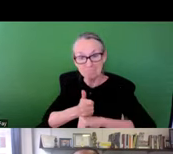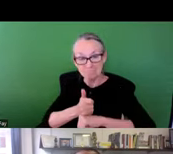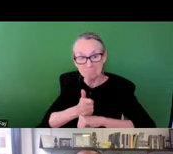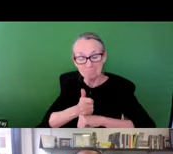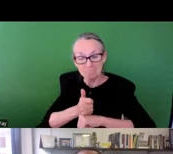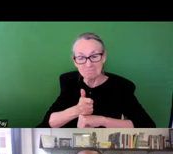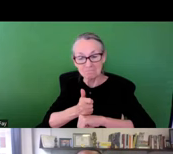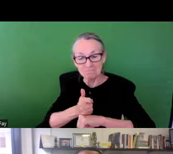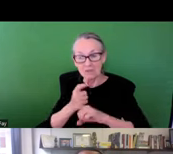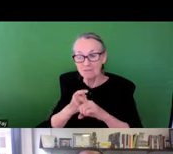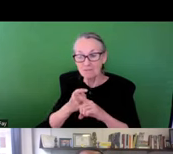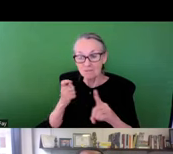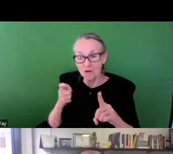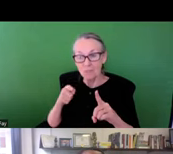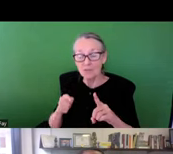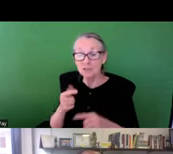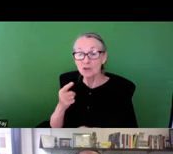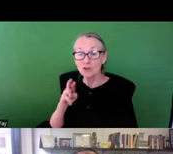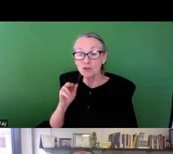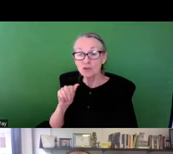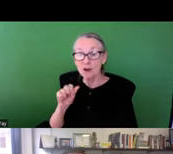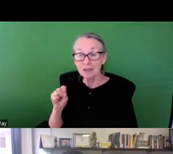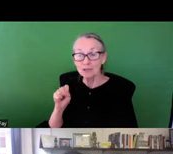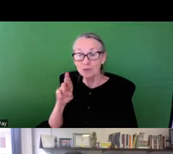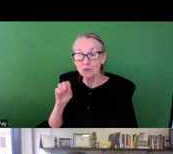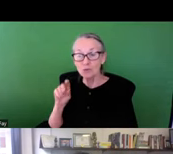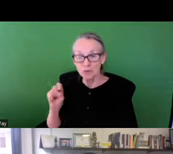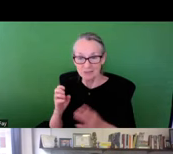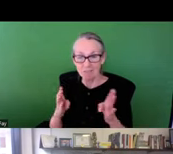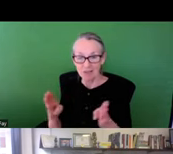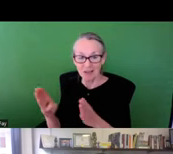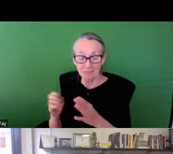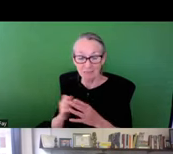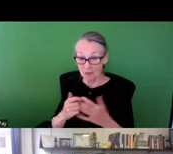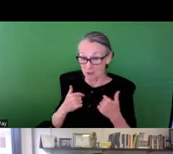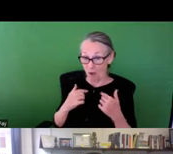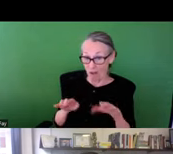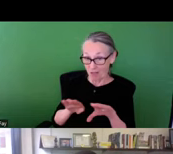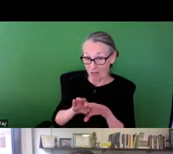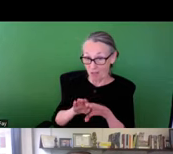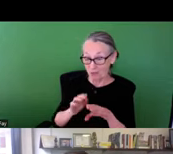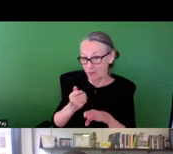to be able to actually make these implementations from this grassroots master plan.